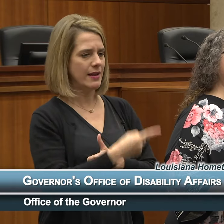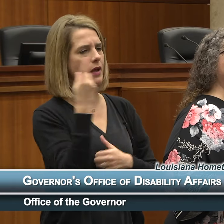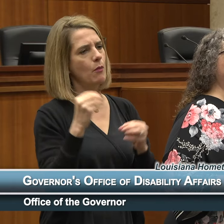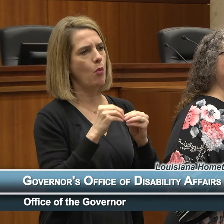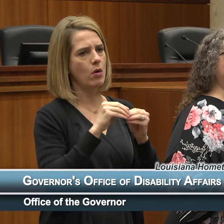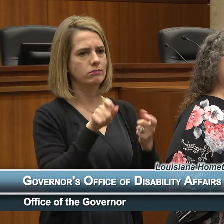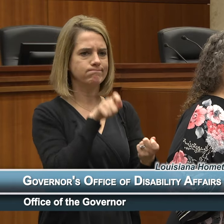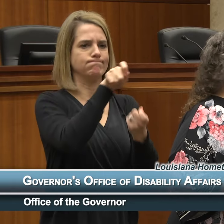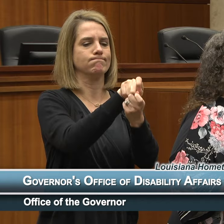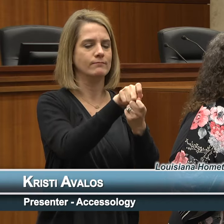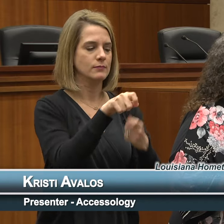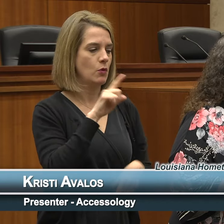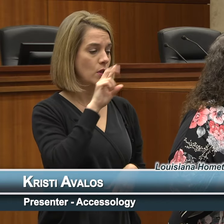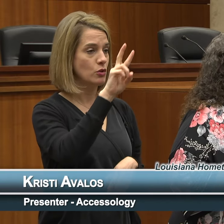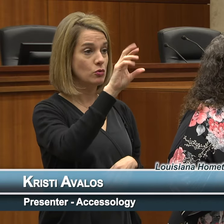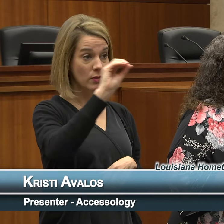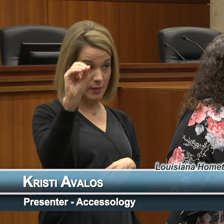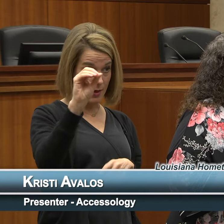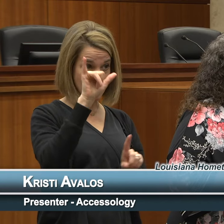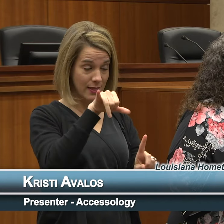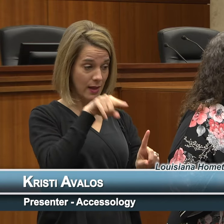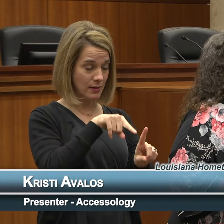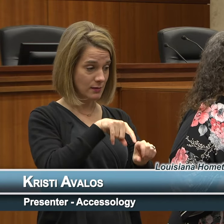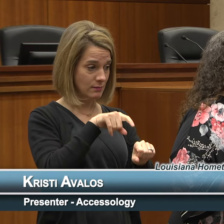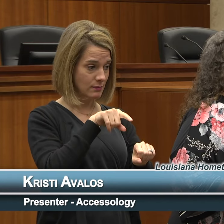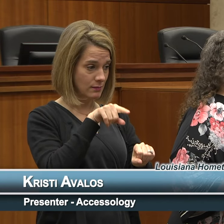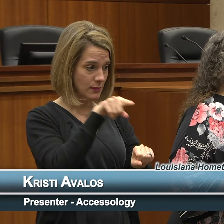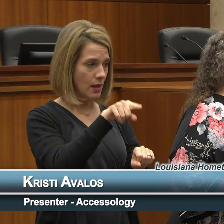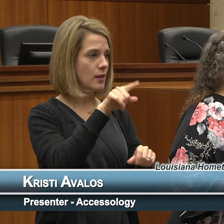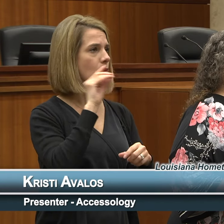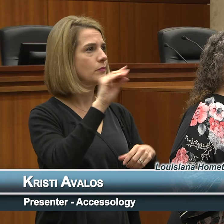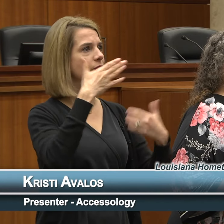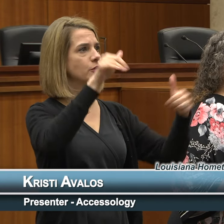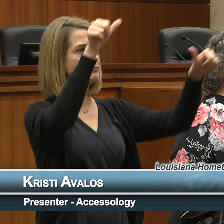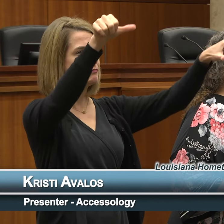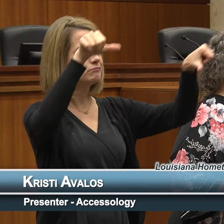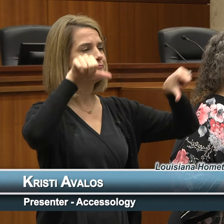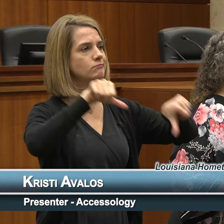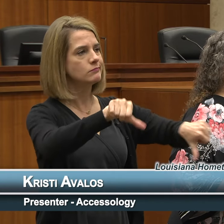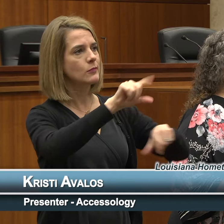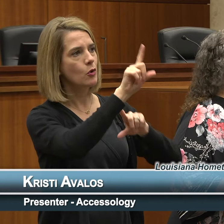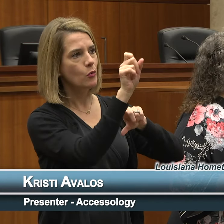first time that they actually put the question on the US Census and so that